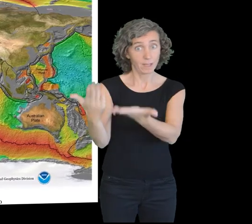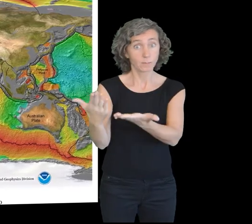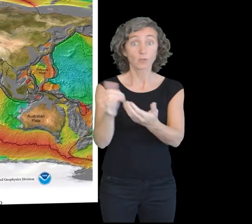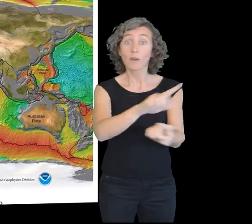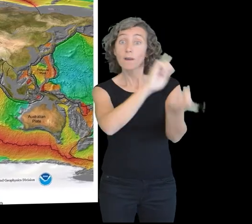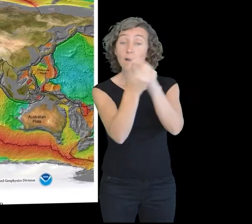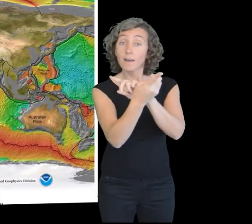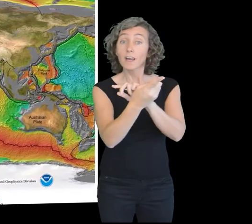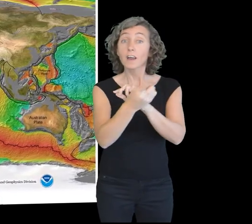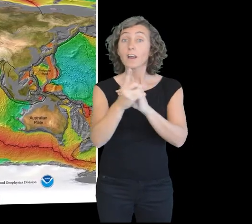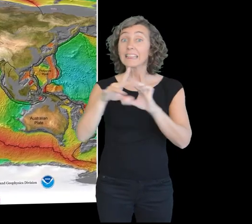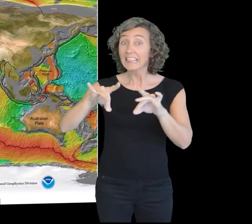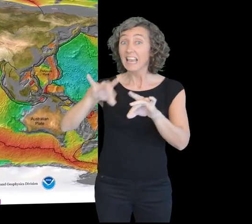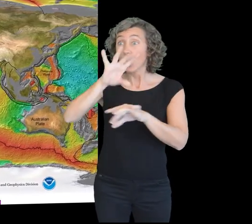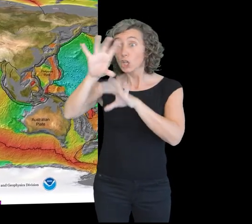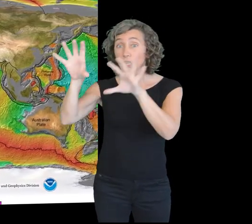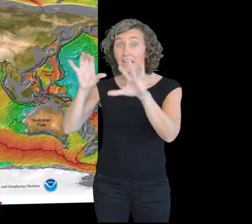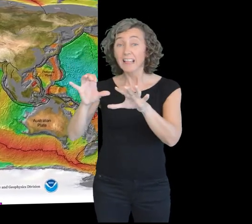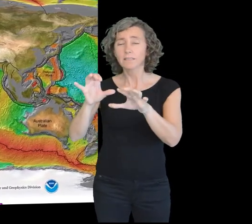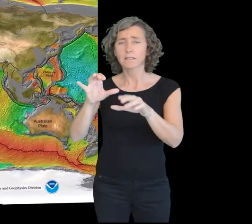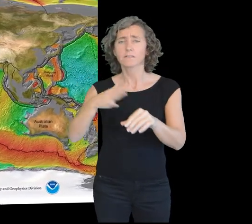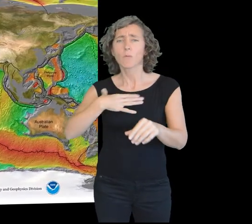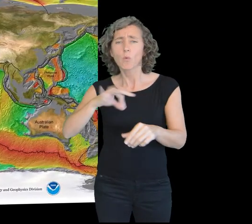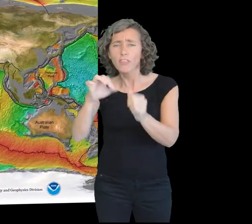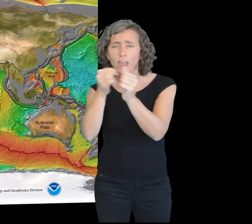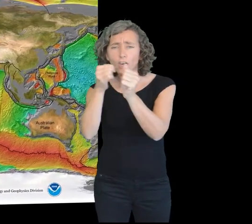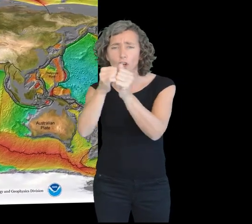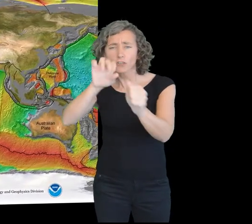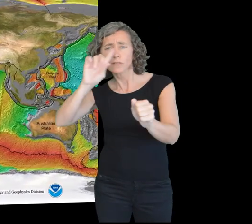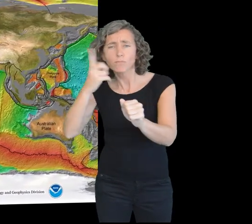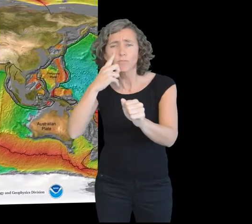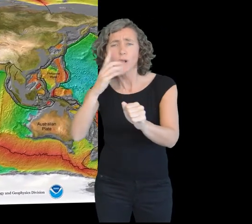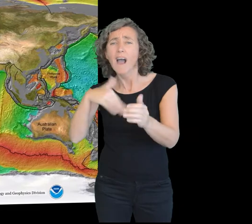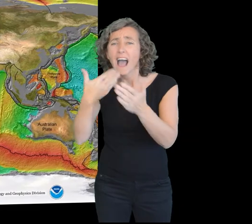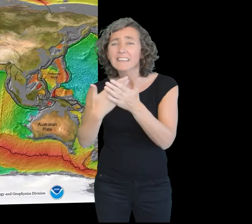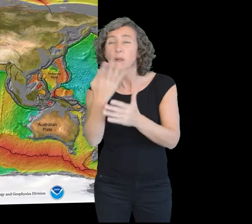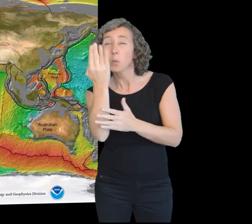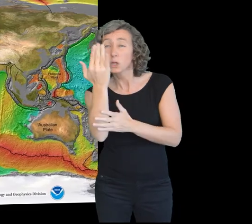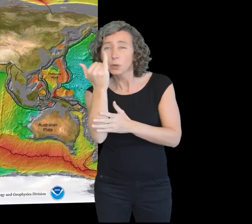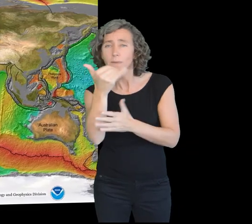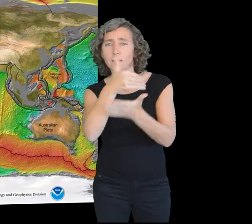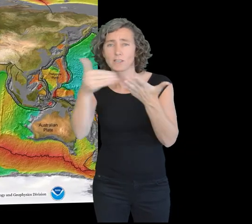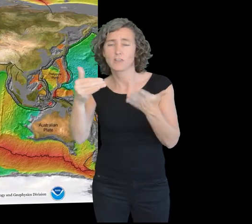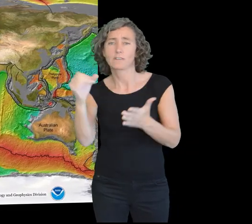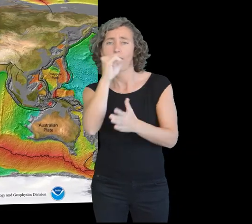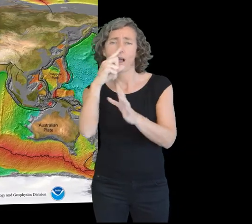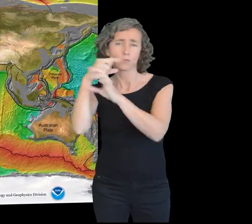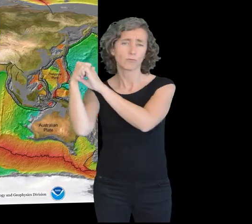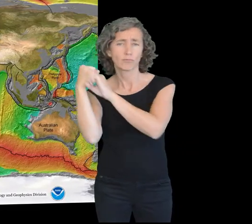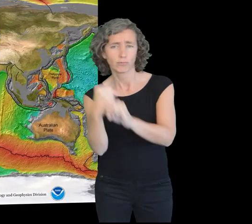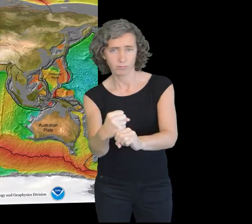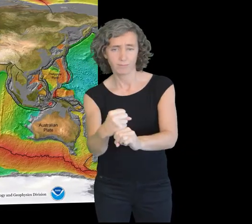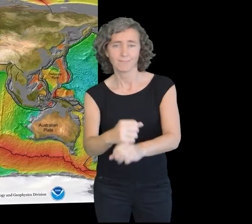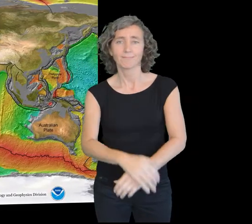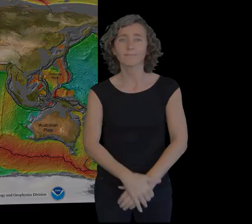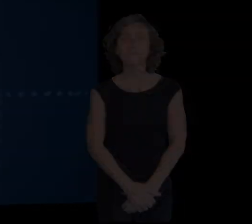While on the continents, we can find rocks up to four billion years old.